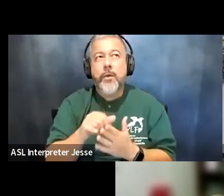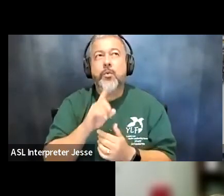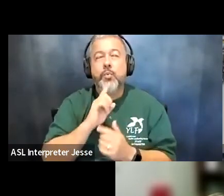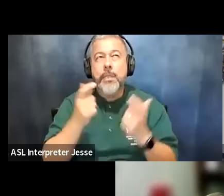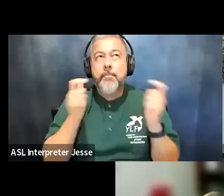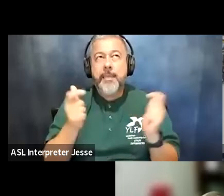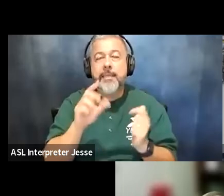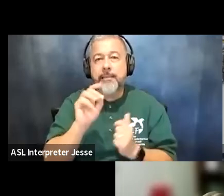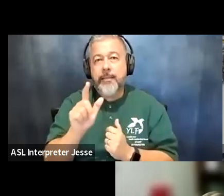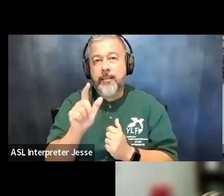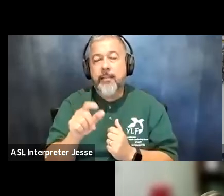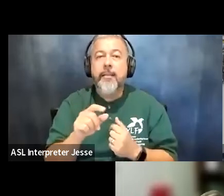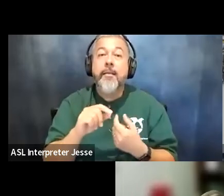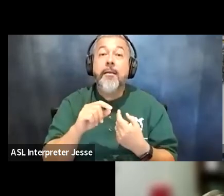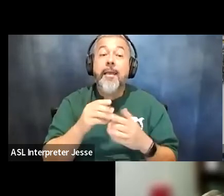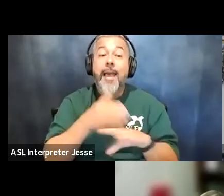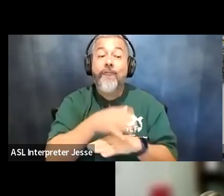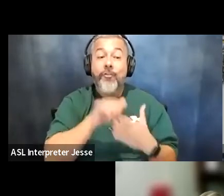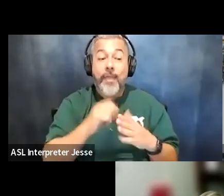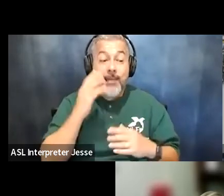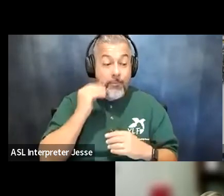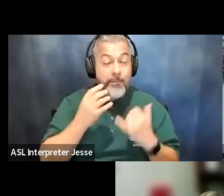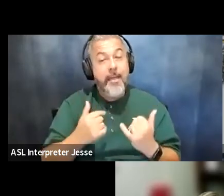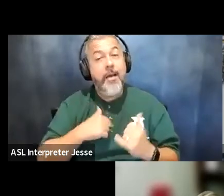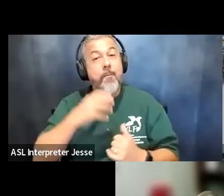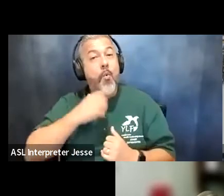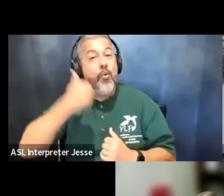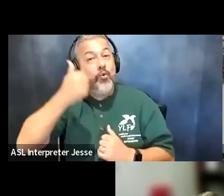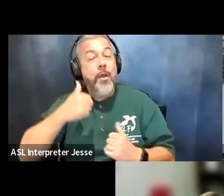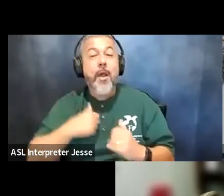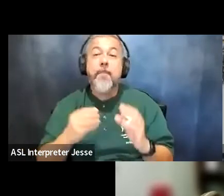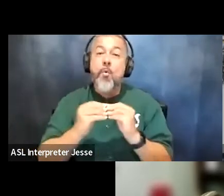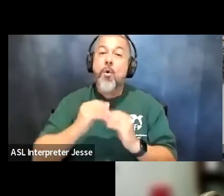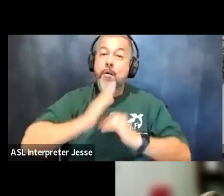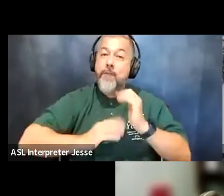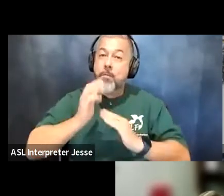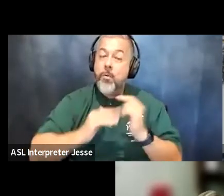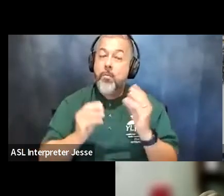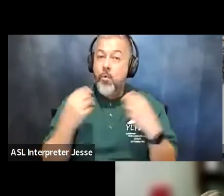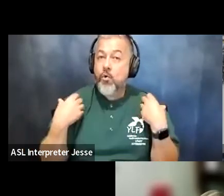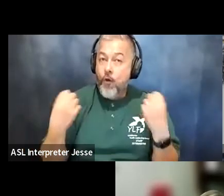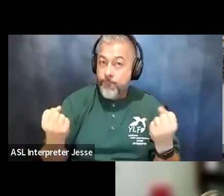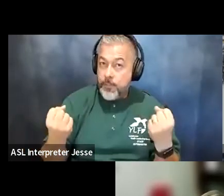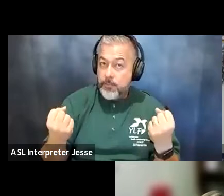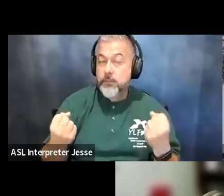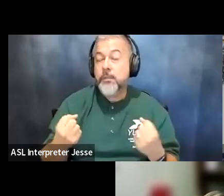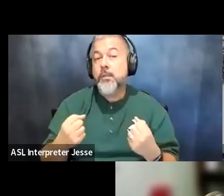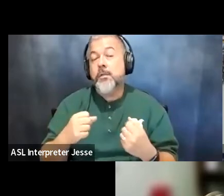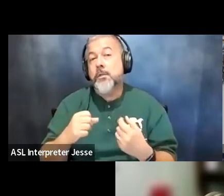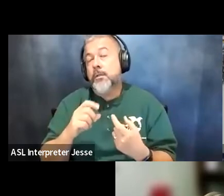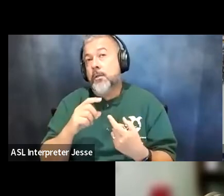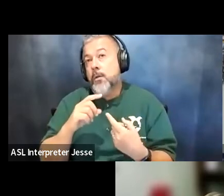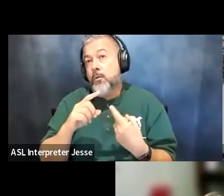then from doing that now that i'm older i'm more comfortable and confident in you know asking for